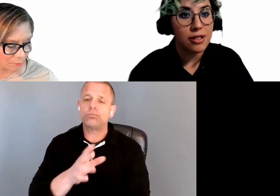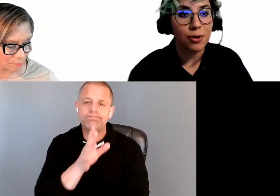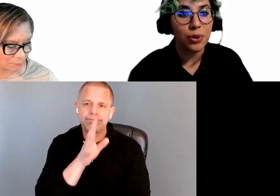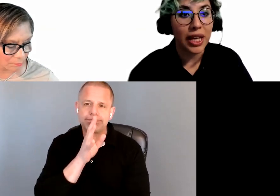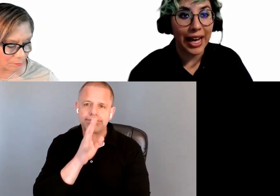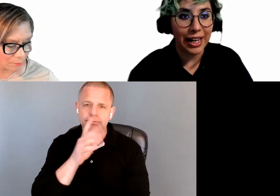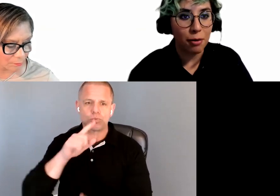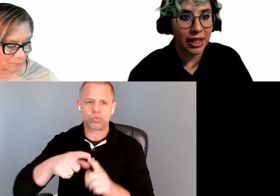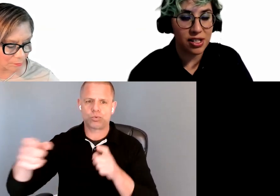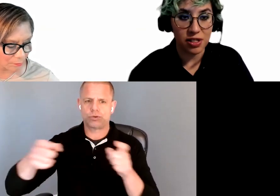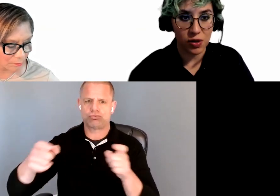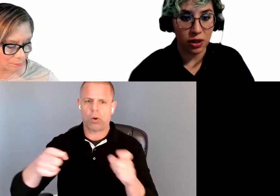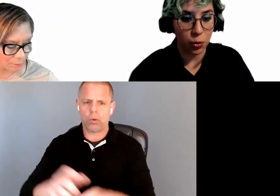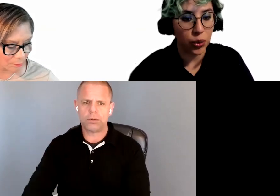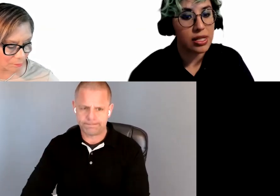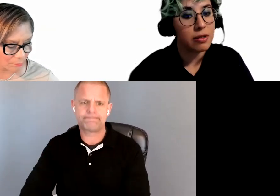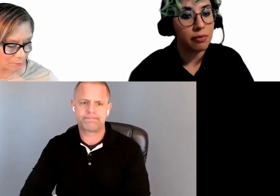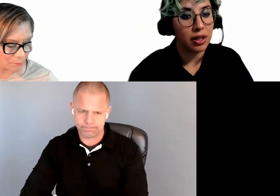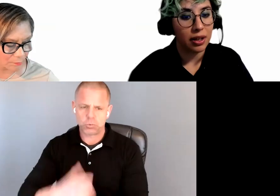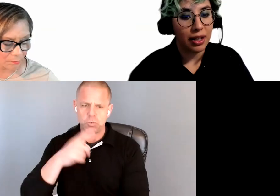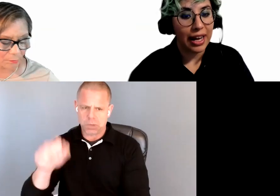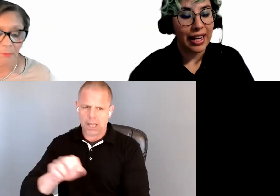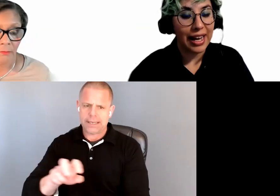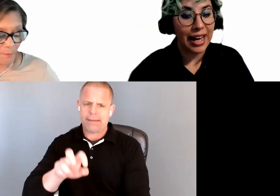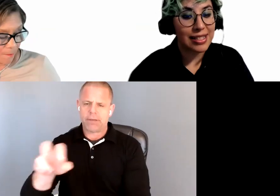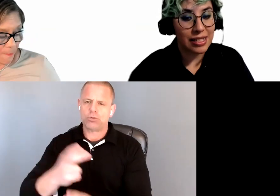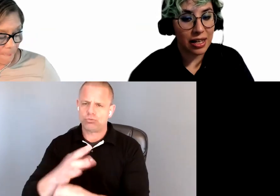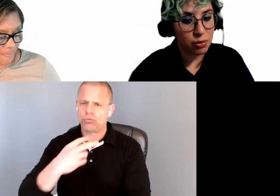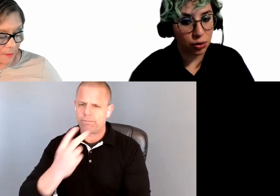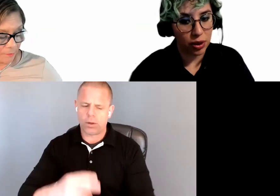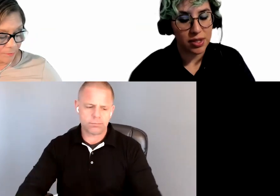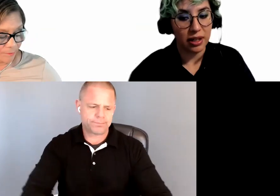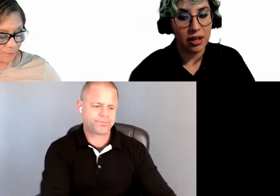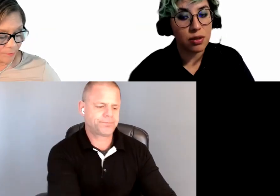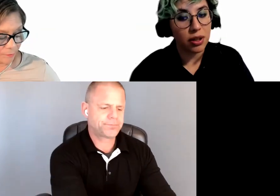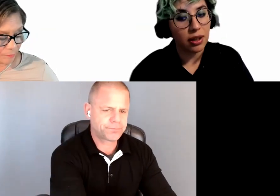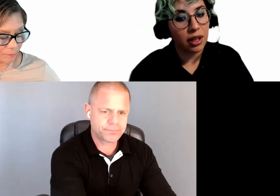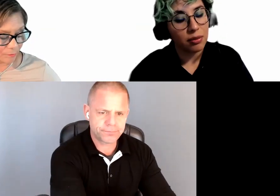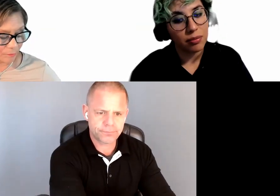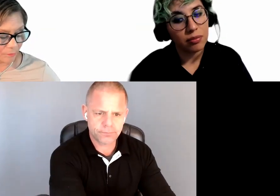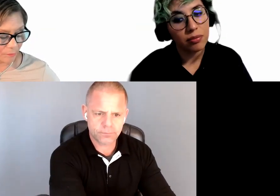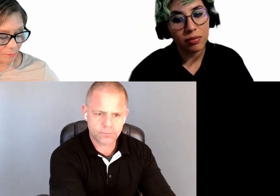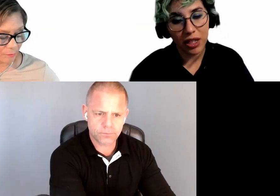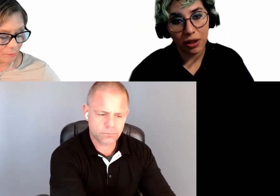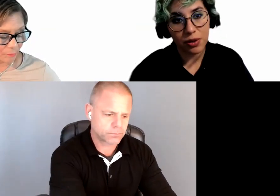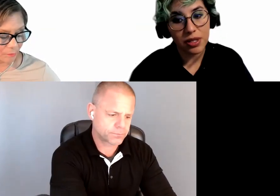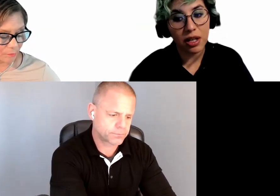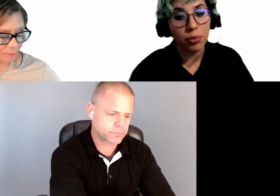so you can navigate just using your voice. And an accessible website is one that can be used in more